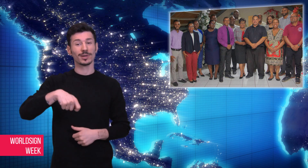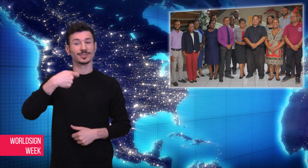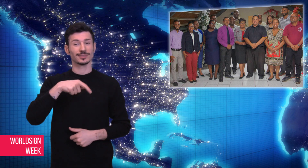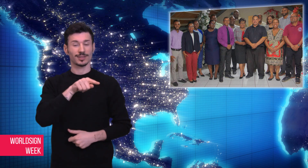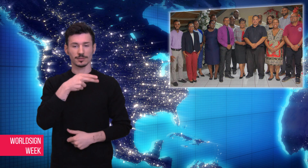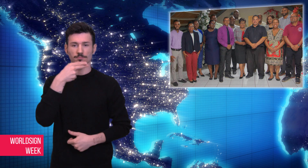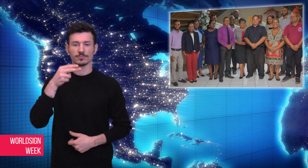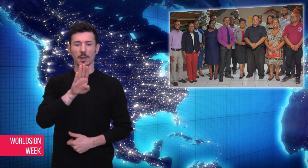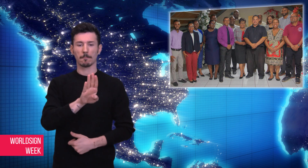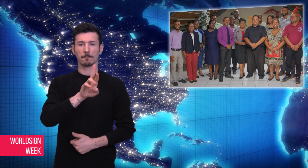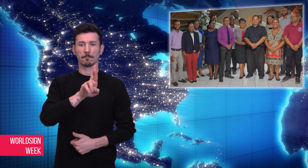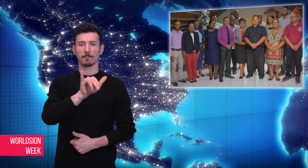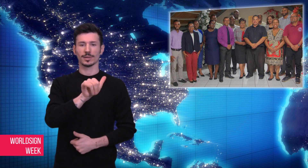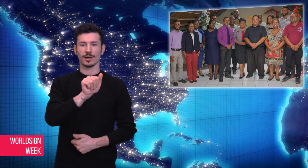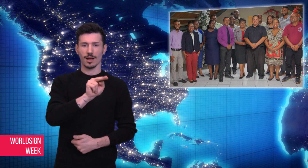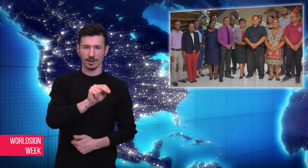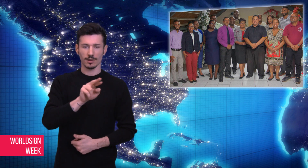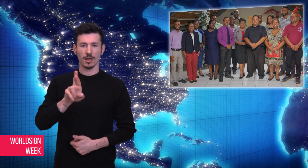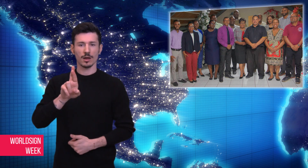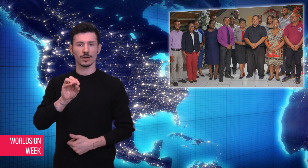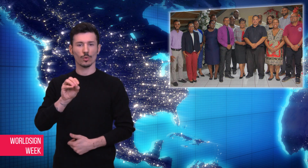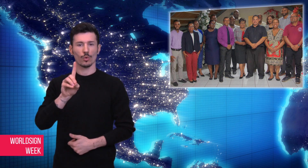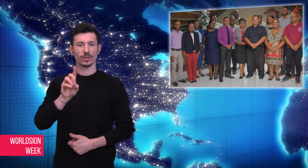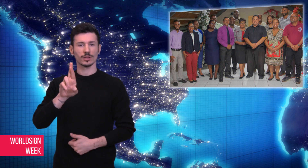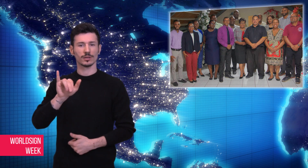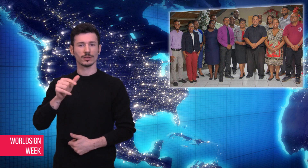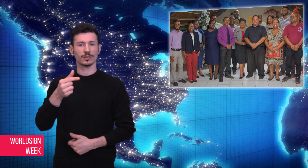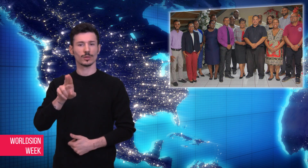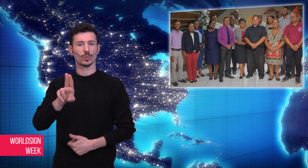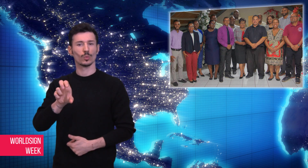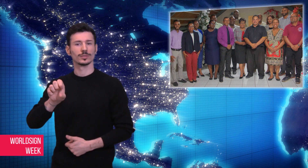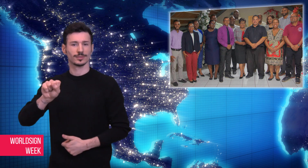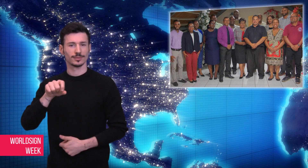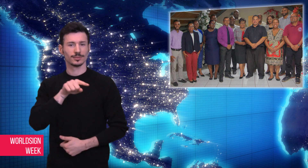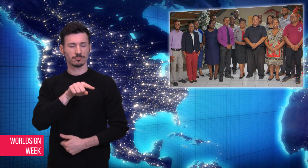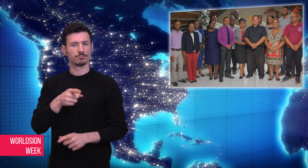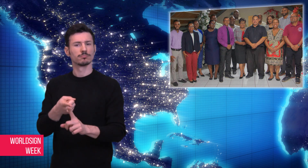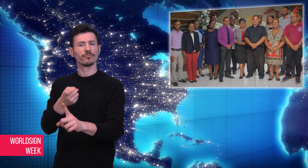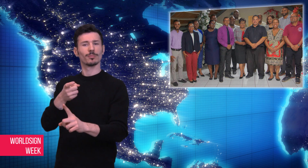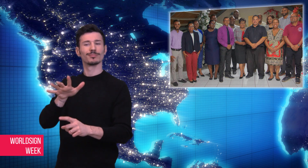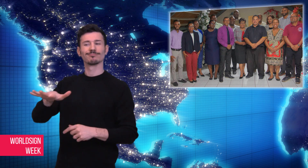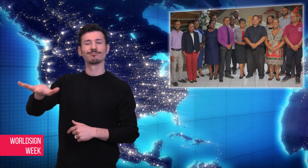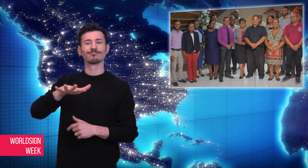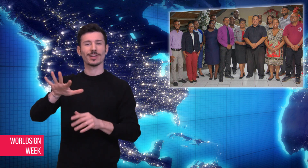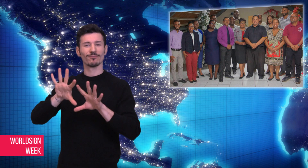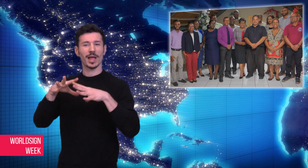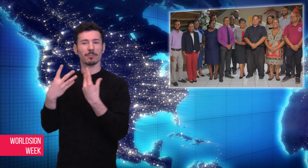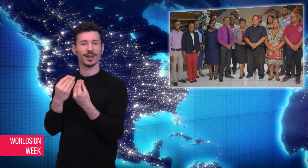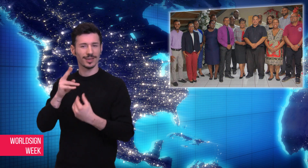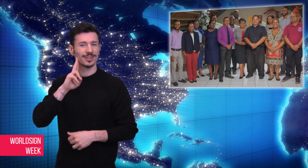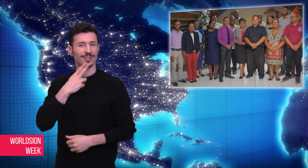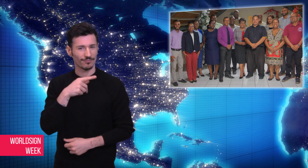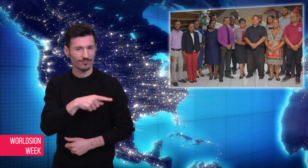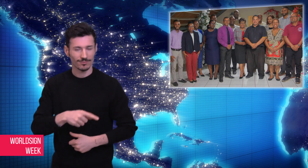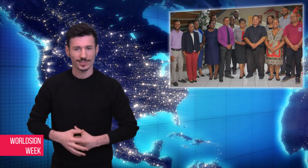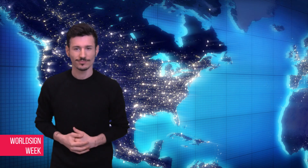Deaf members and nine hearing members. The president is Bryan Rodrigues and he comes from a Deaf family.